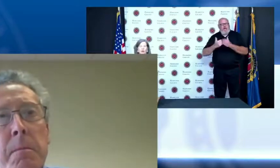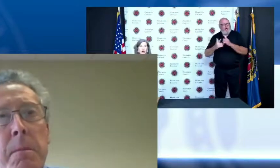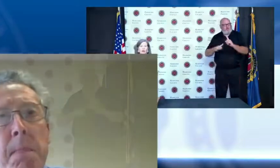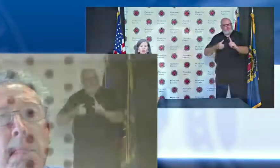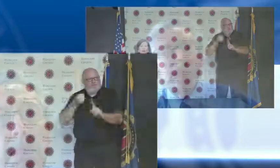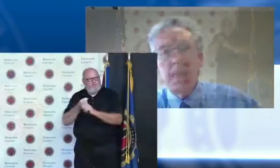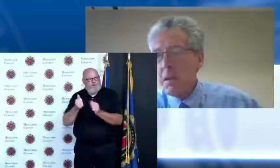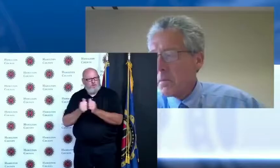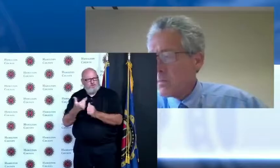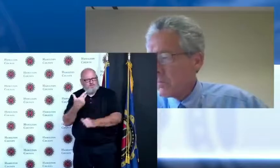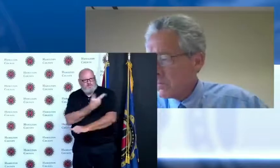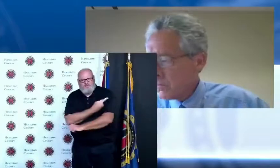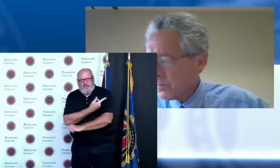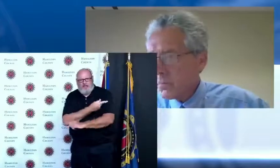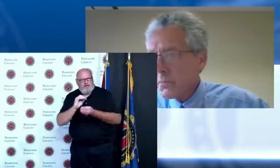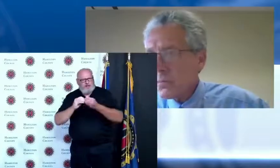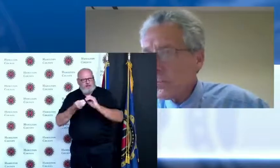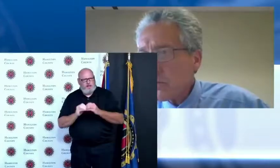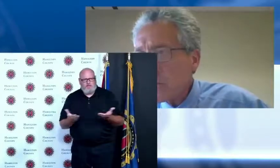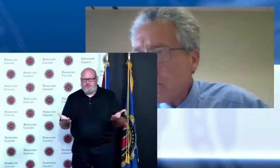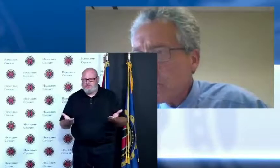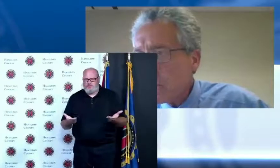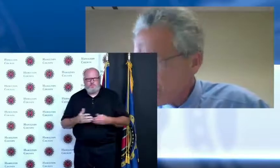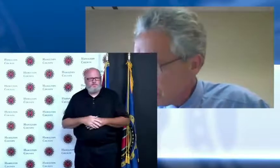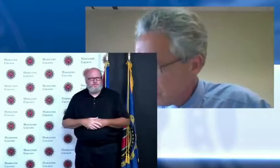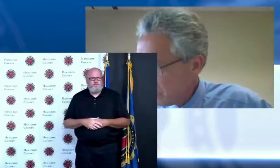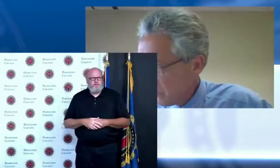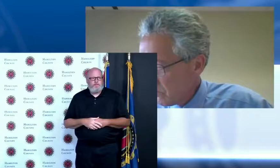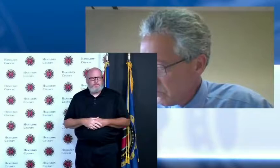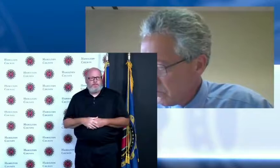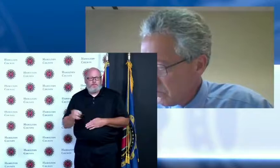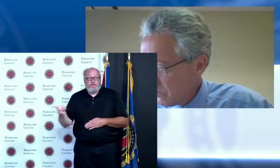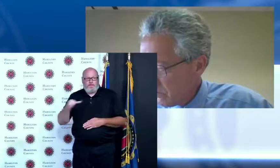well I think we know that they've increased because of vaccination I'm signed up and I'm